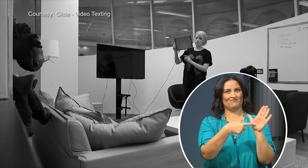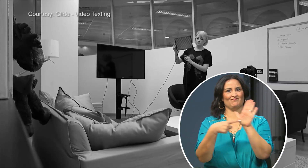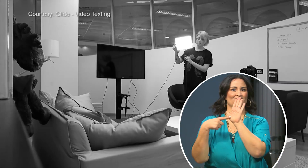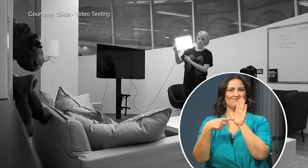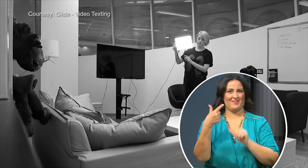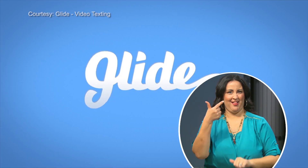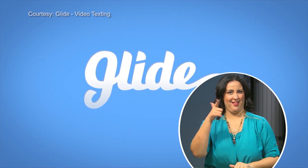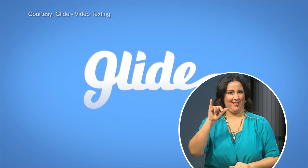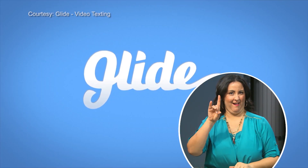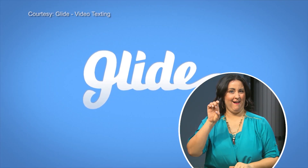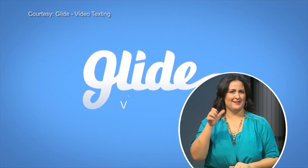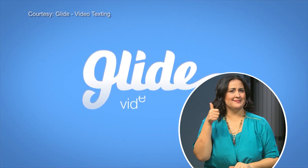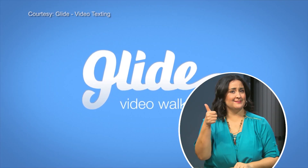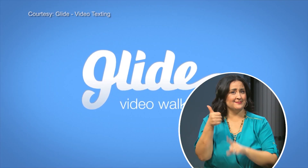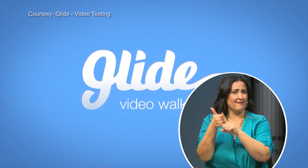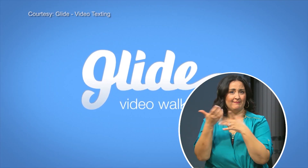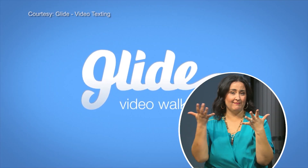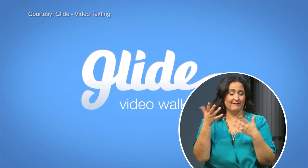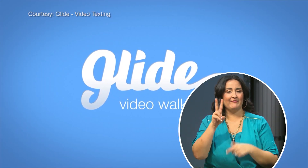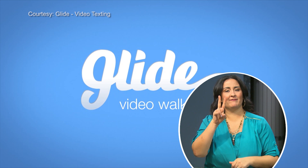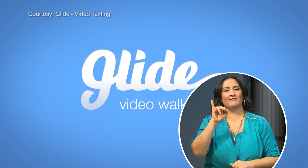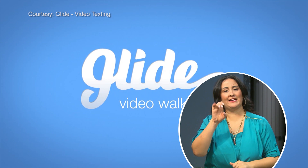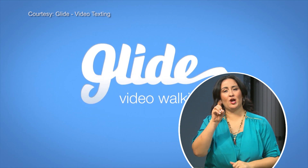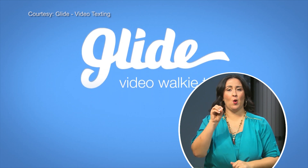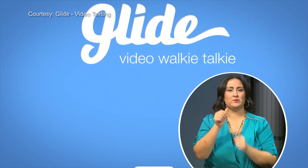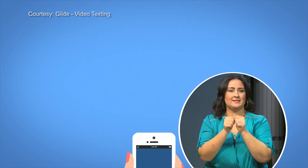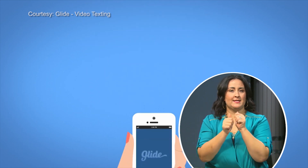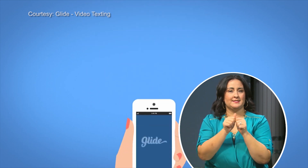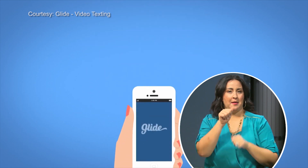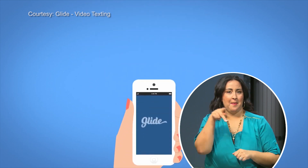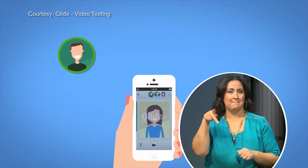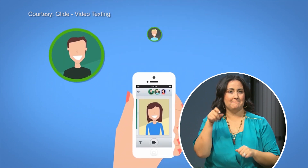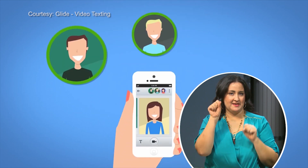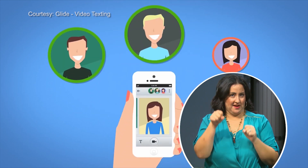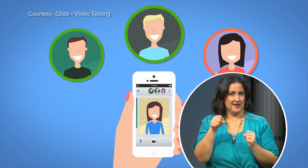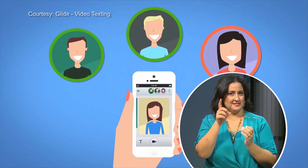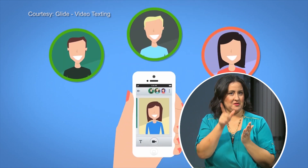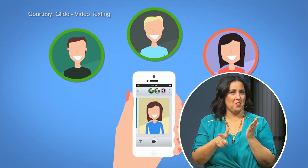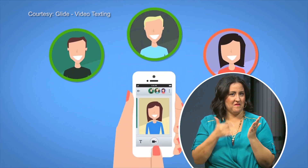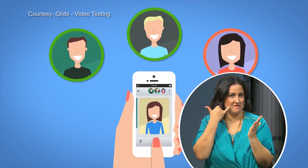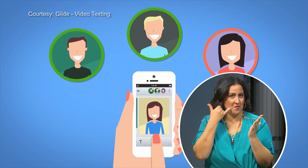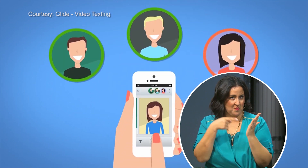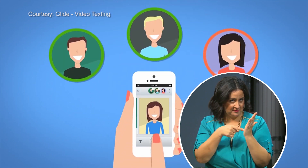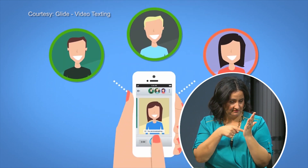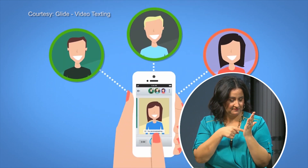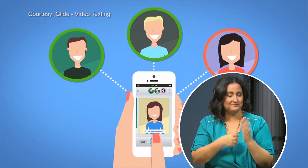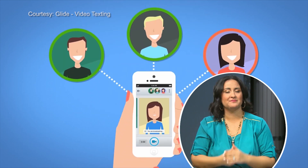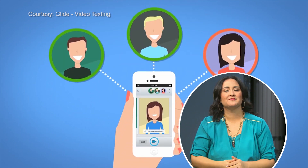That is the face of Glide, a video texting app that you can download on your phone.